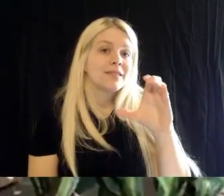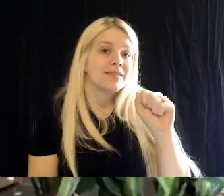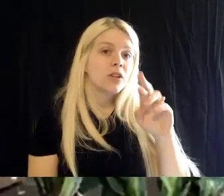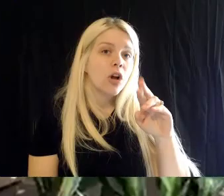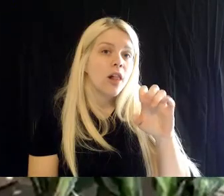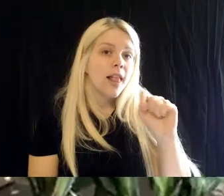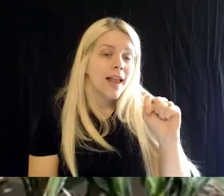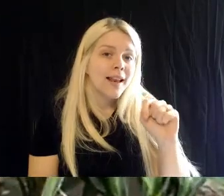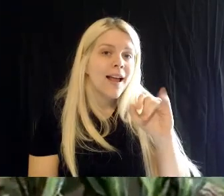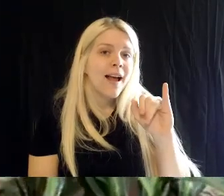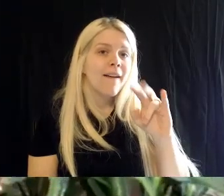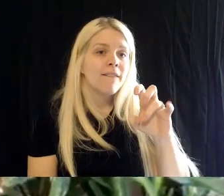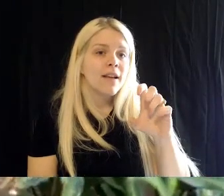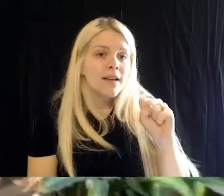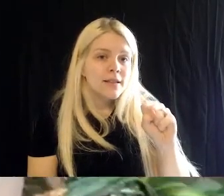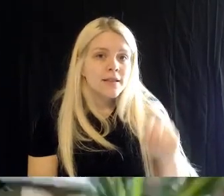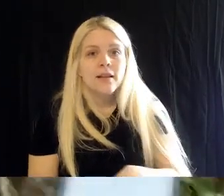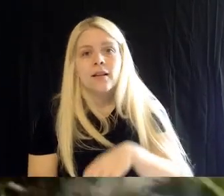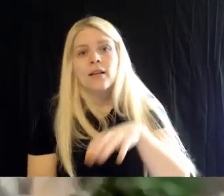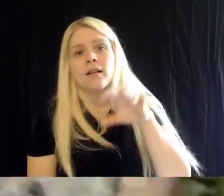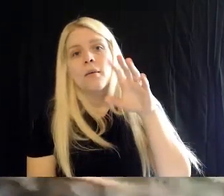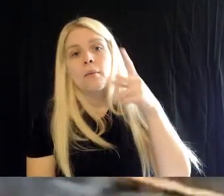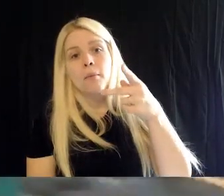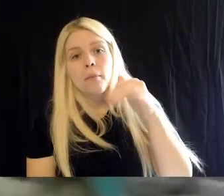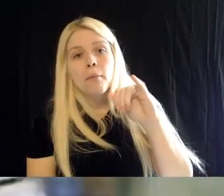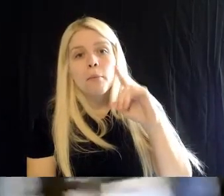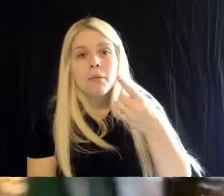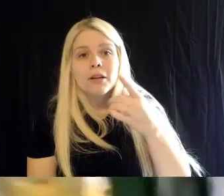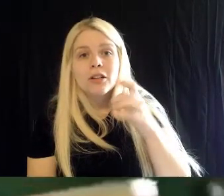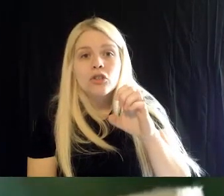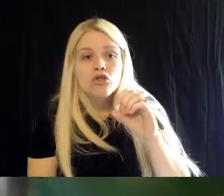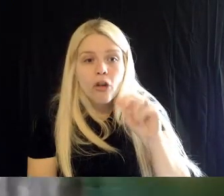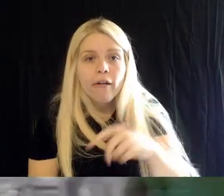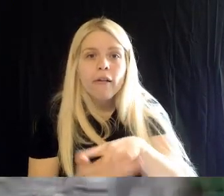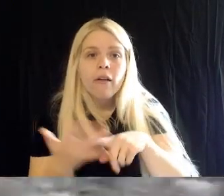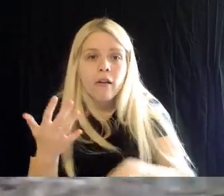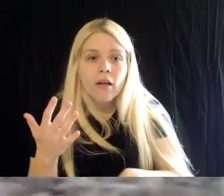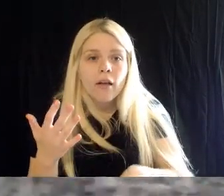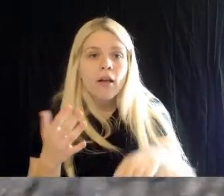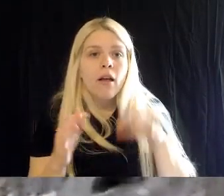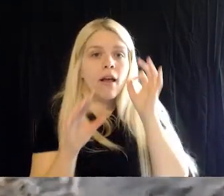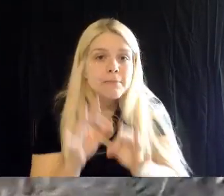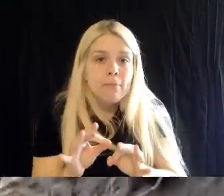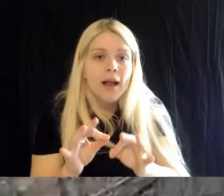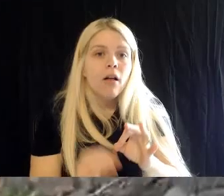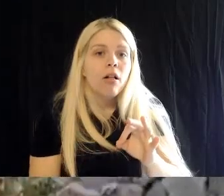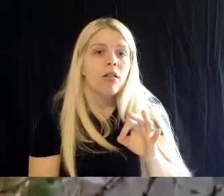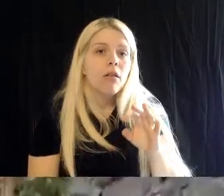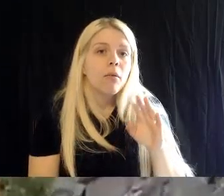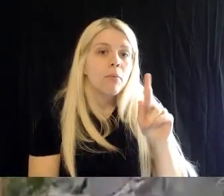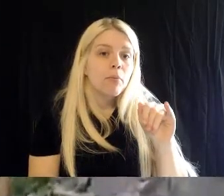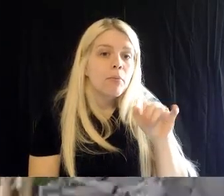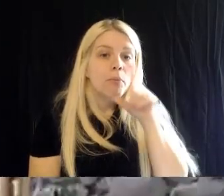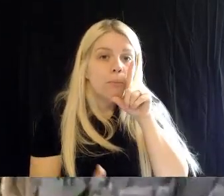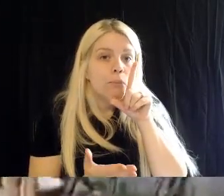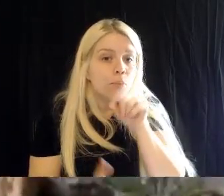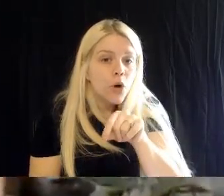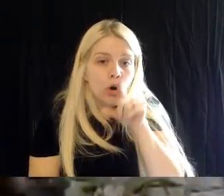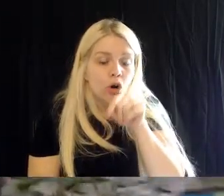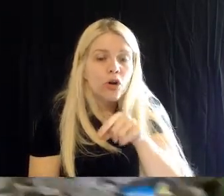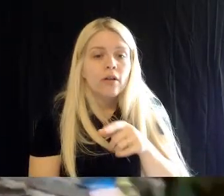a Pied Imperial Pigeon. We have Speckled Mouse birds, and Superb Starlings. We have